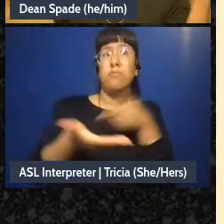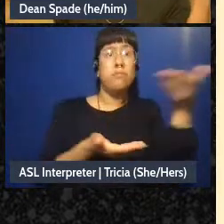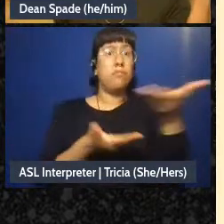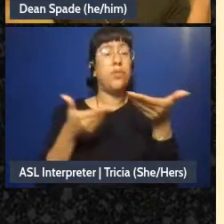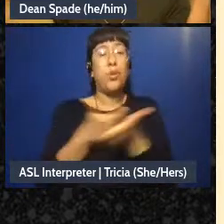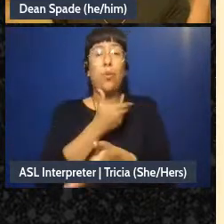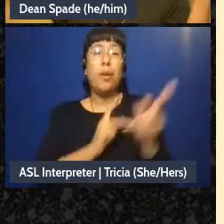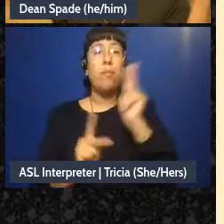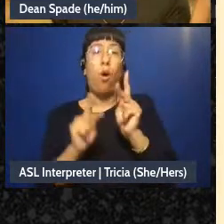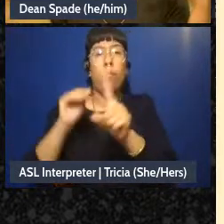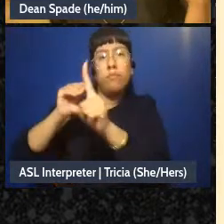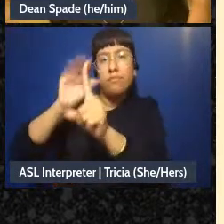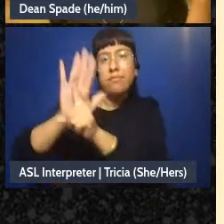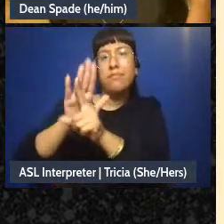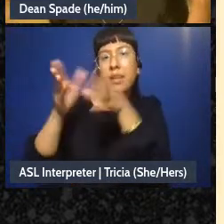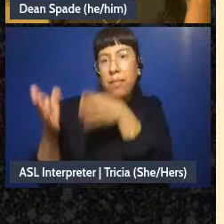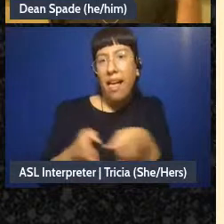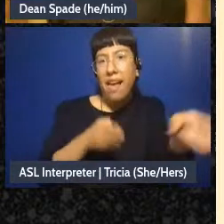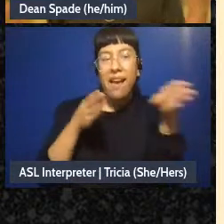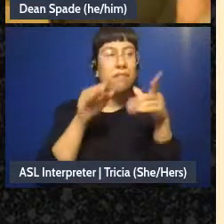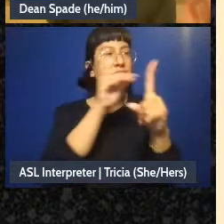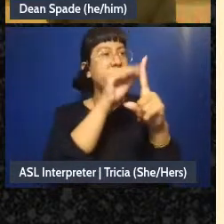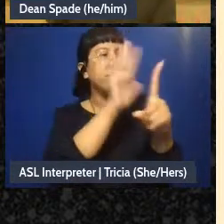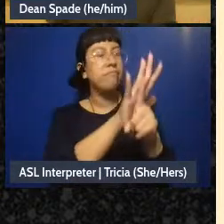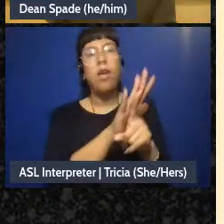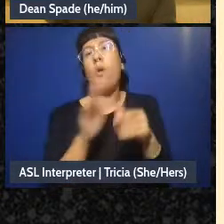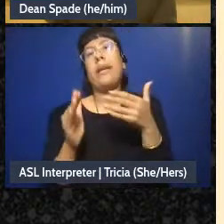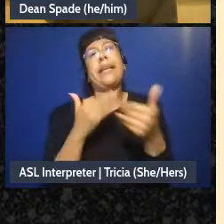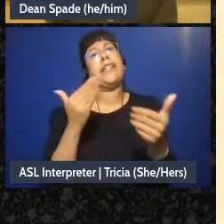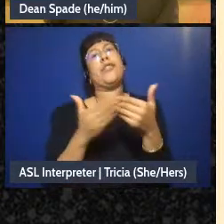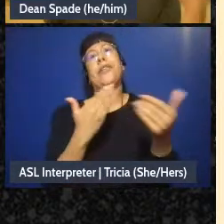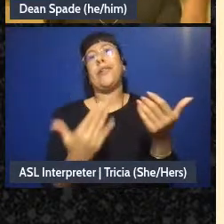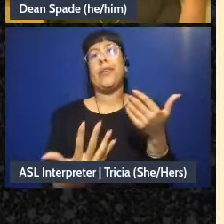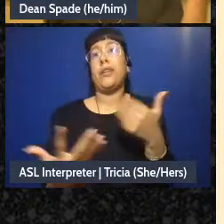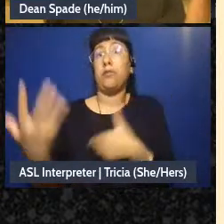the plan is, right? It's just like so much easier to become part of a group if you know